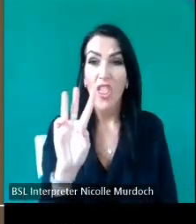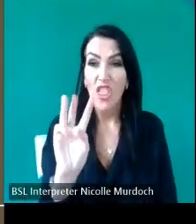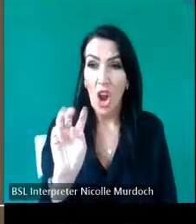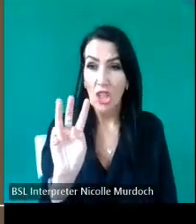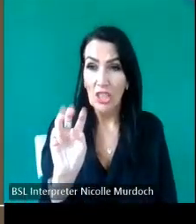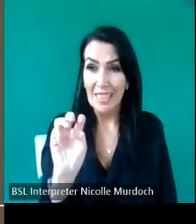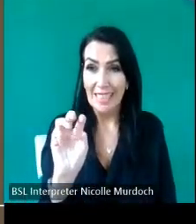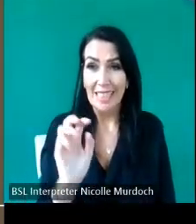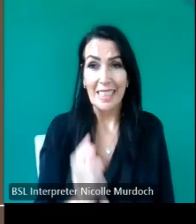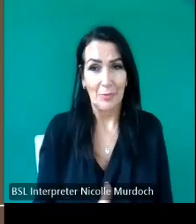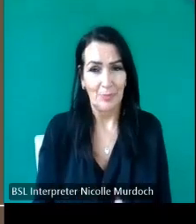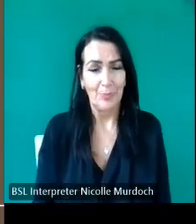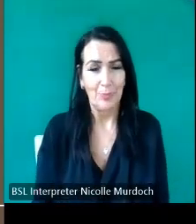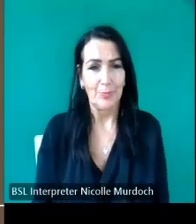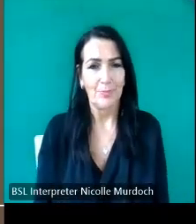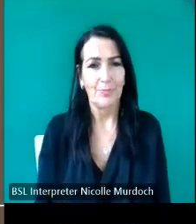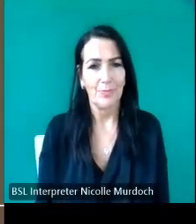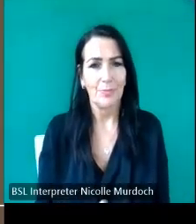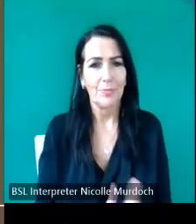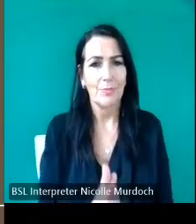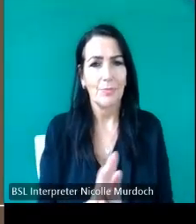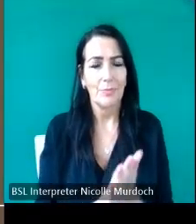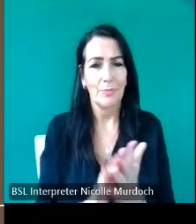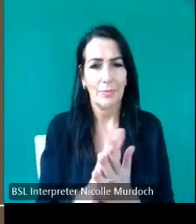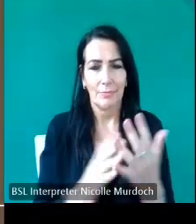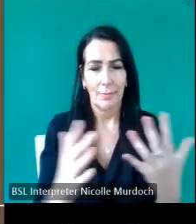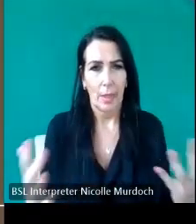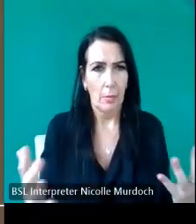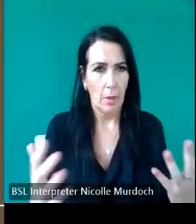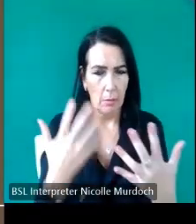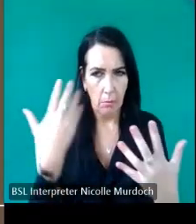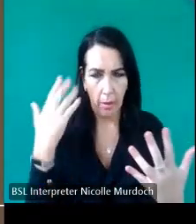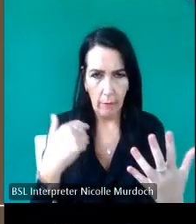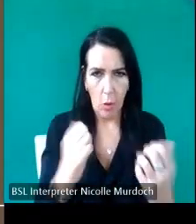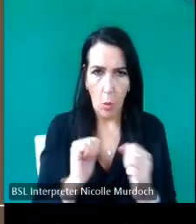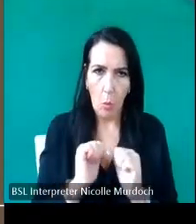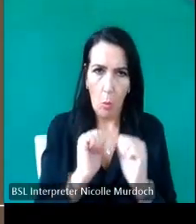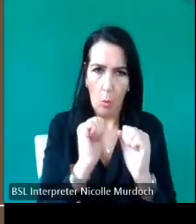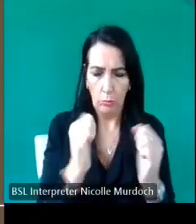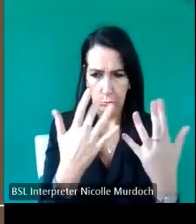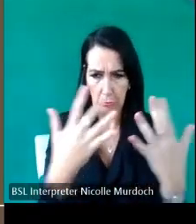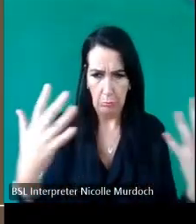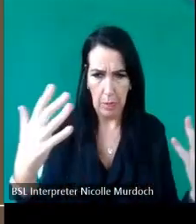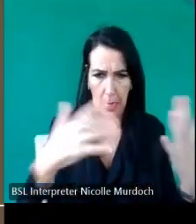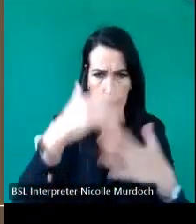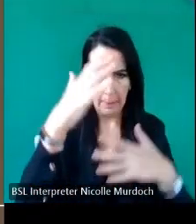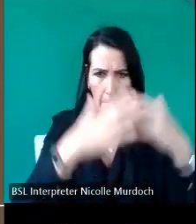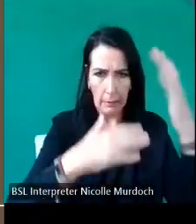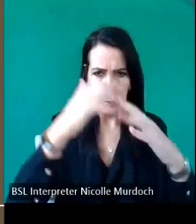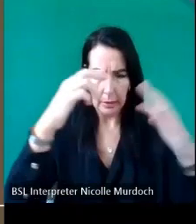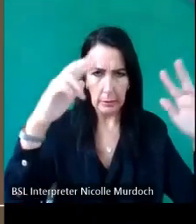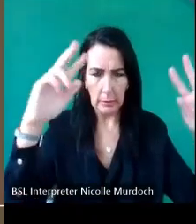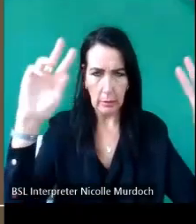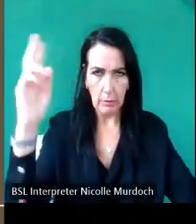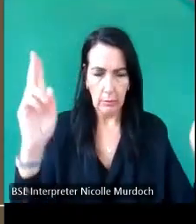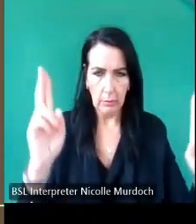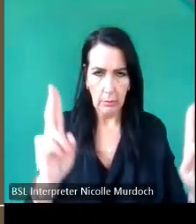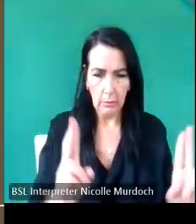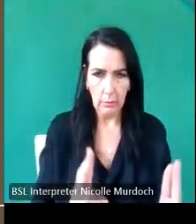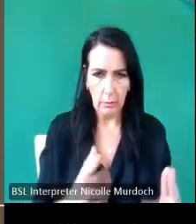looked at their massive portfolio of buildings um and other structures we have next one so this